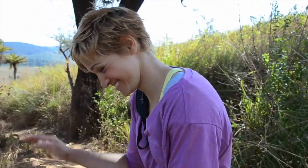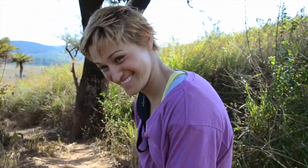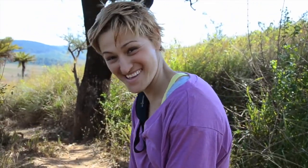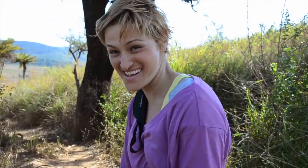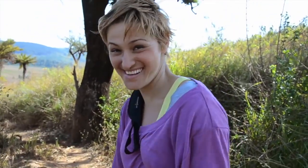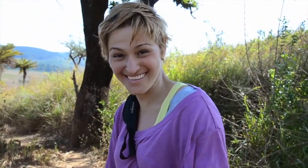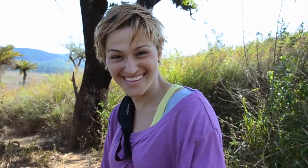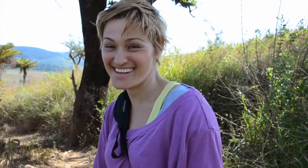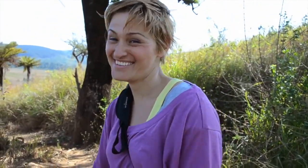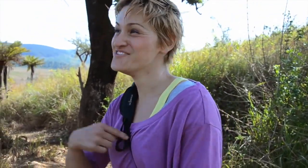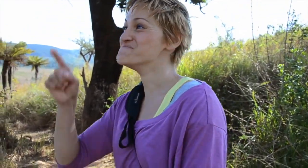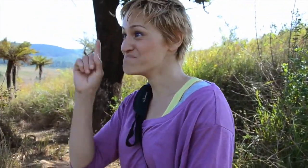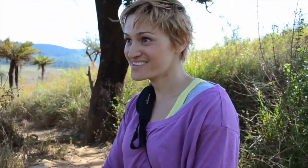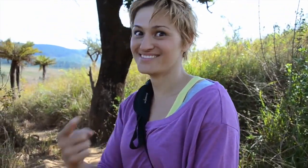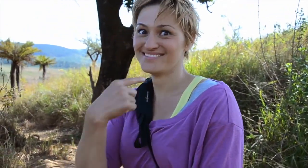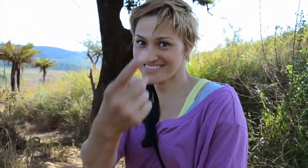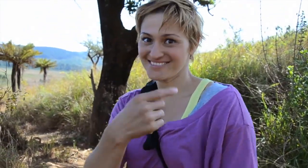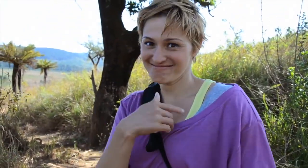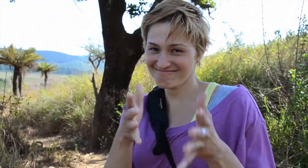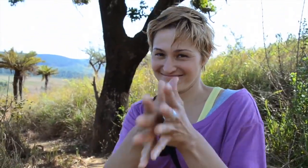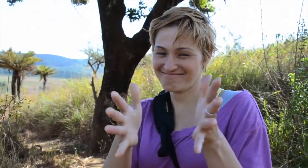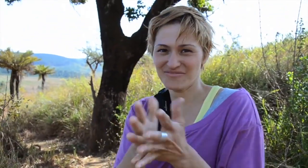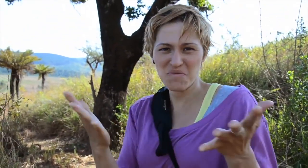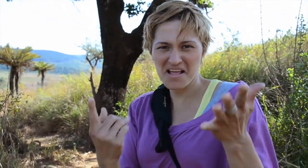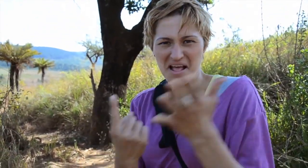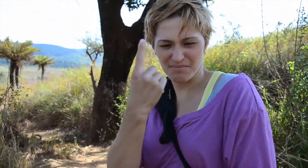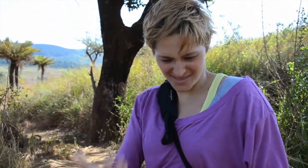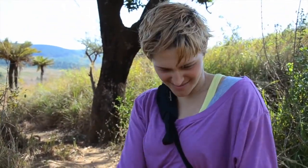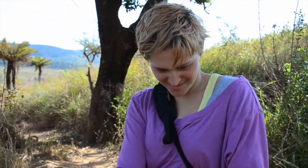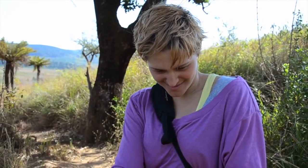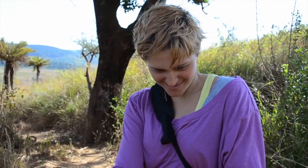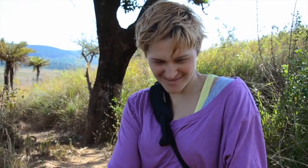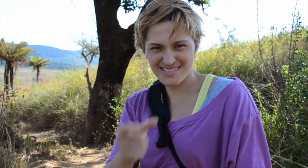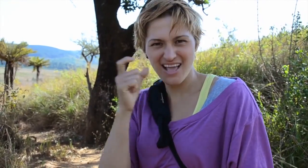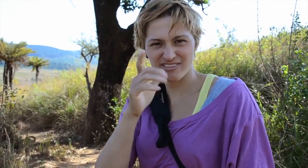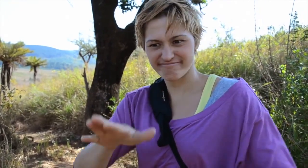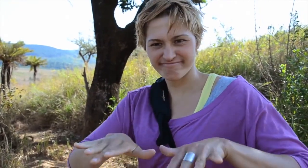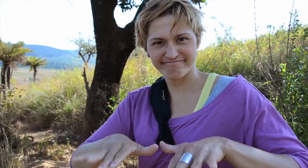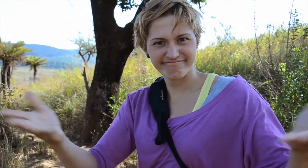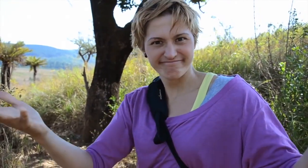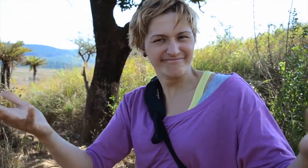*laughing* I must tell you what just happened to Darren’s shoes.